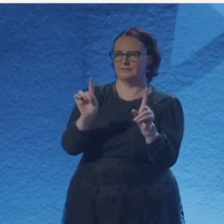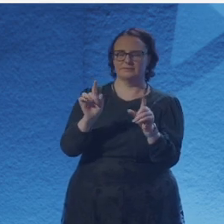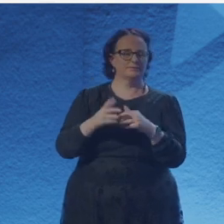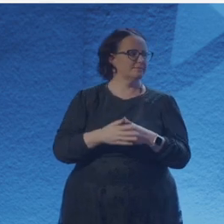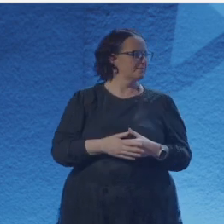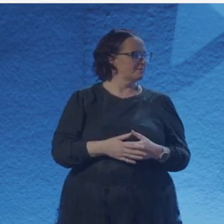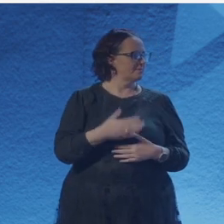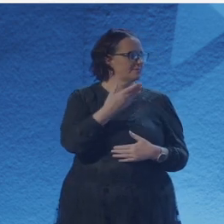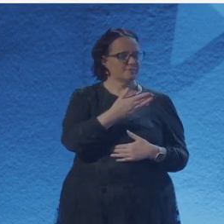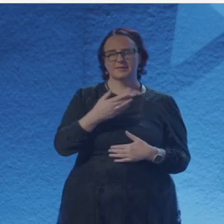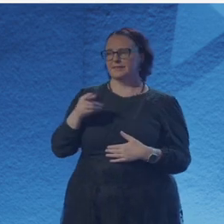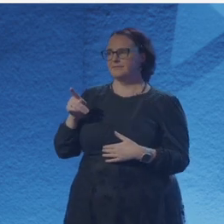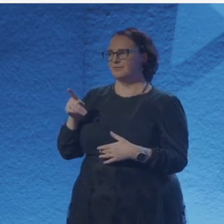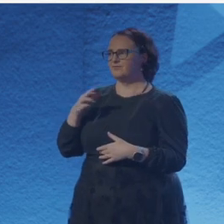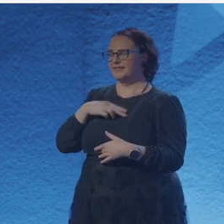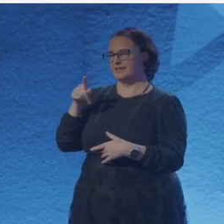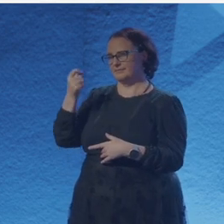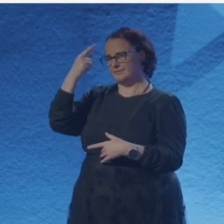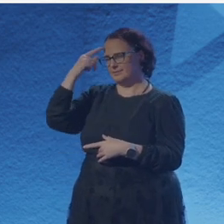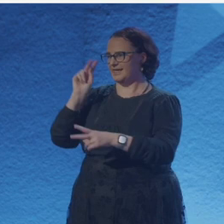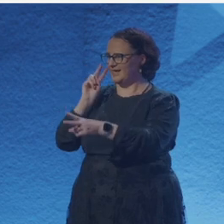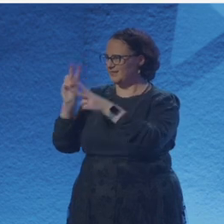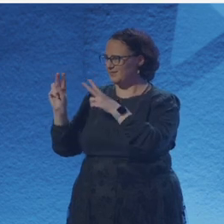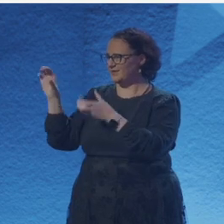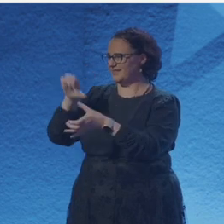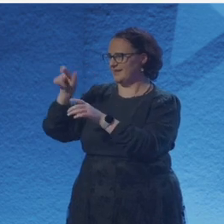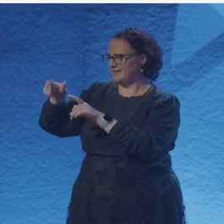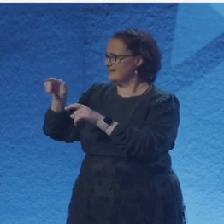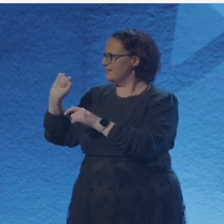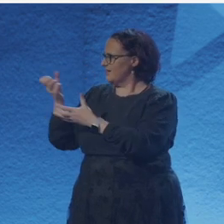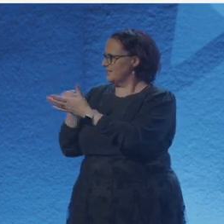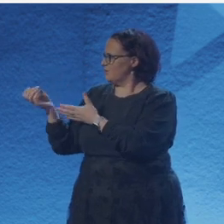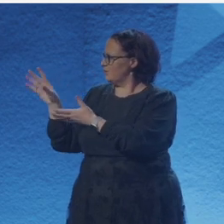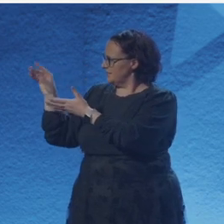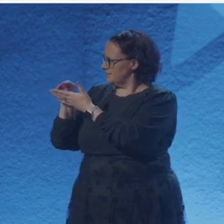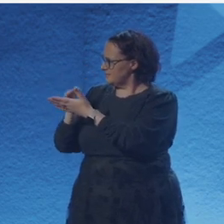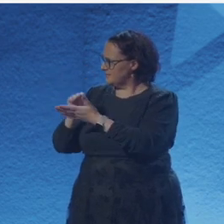inspired by some particular woman who who sort of stepped outside